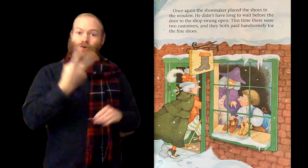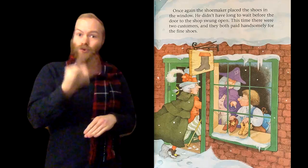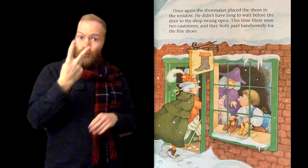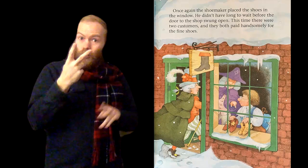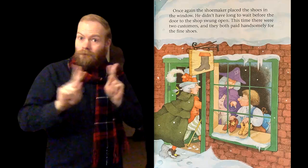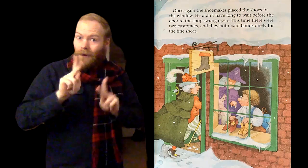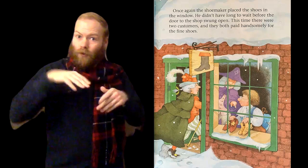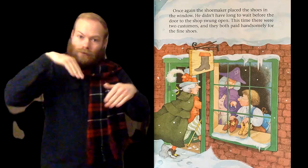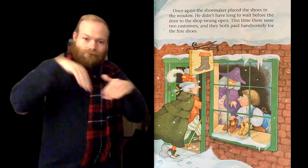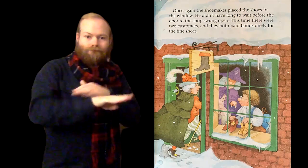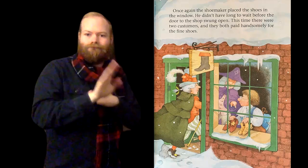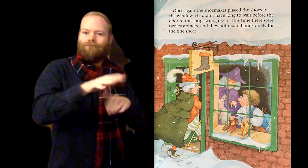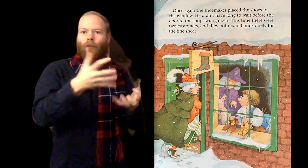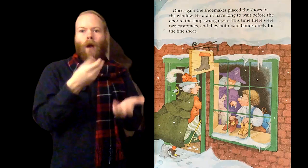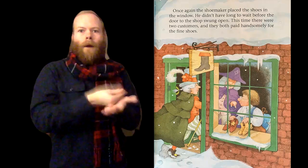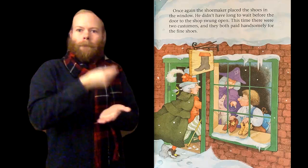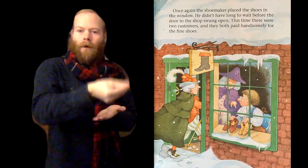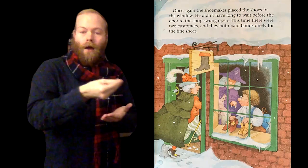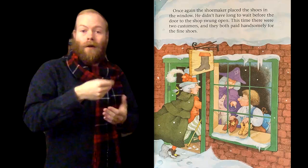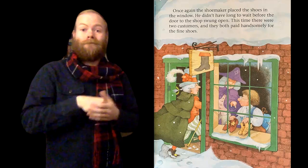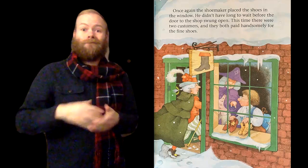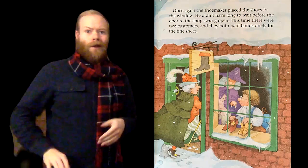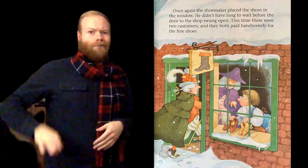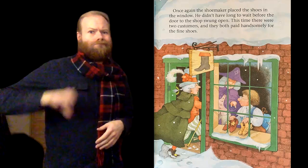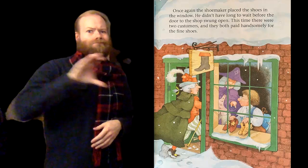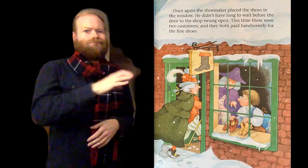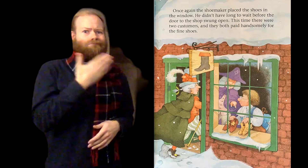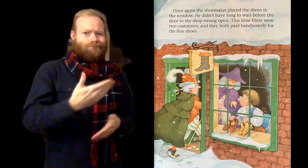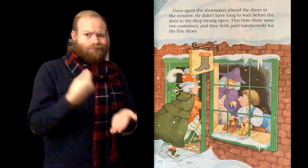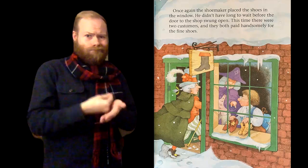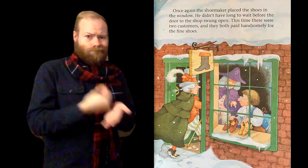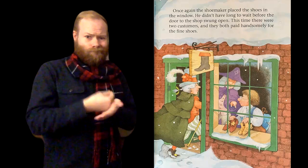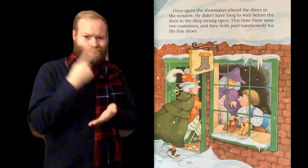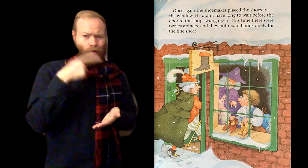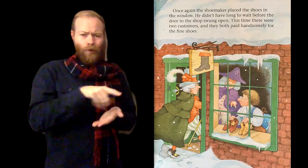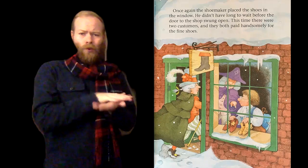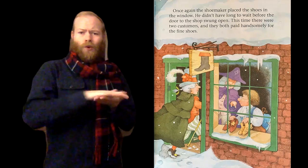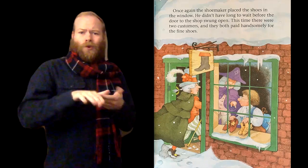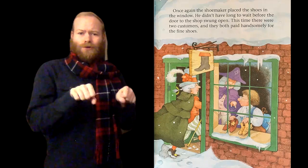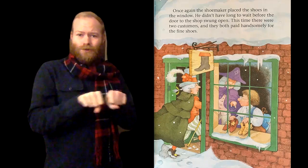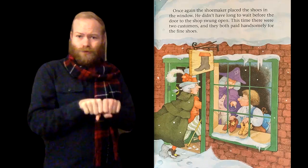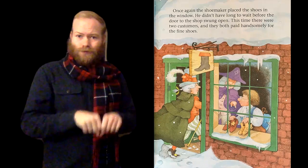This time there were two customers, and they both paid handsomely for the fine shoes.